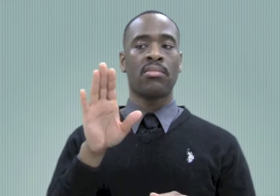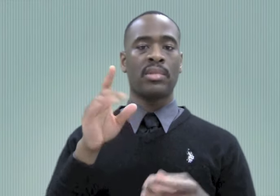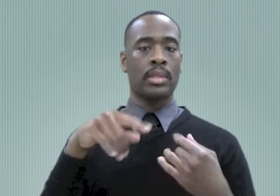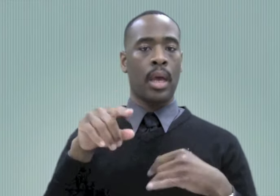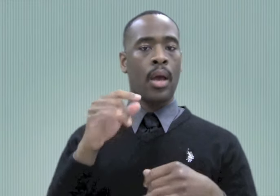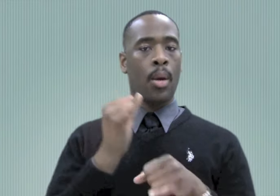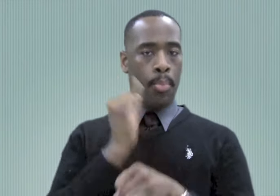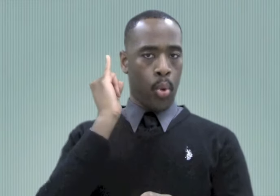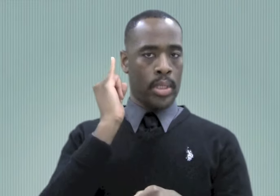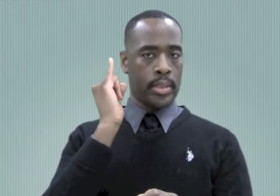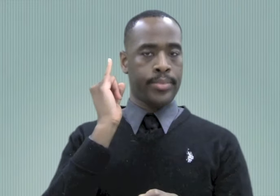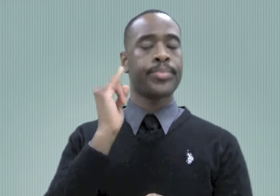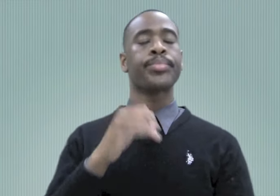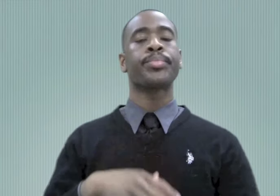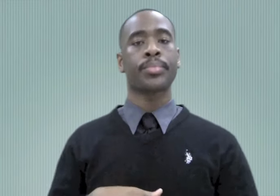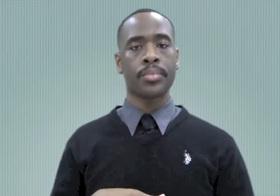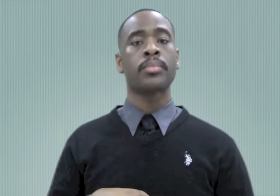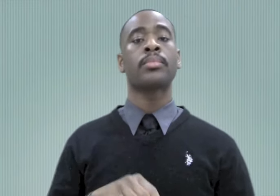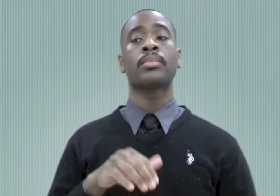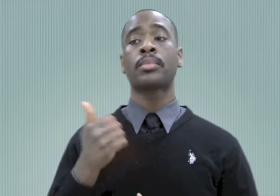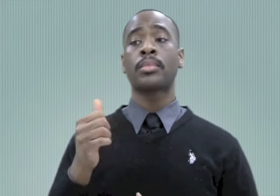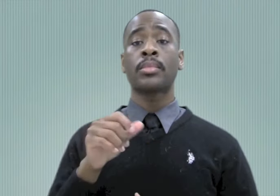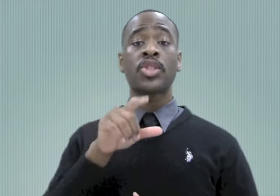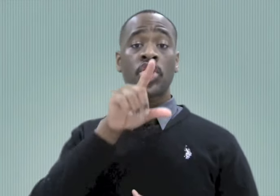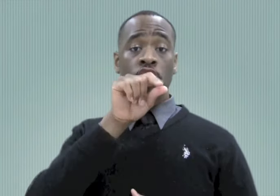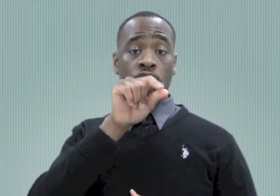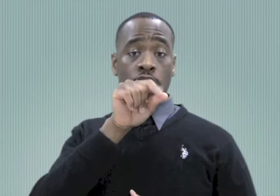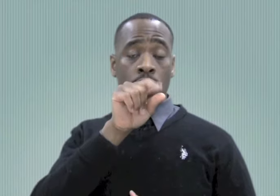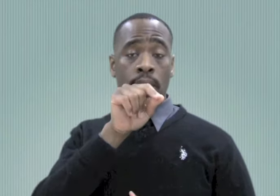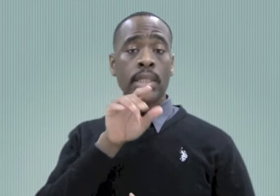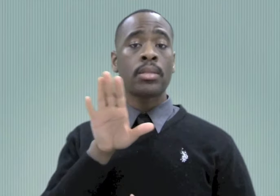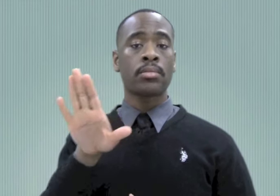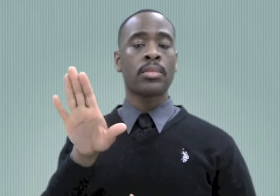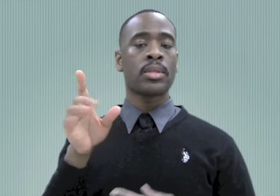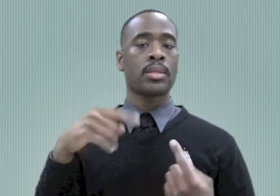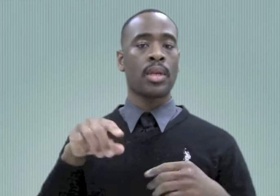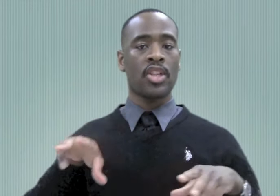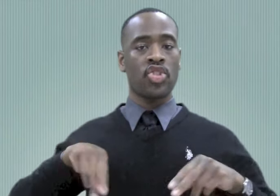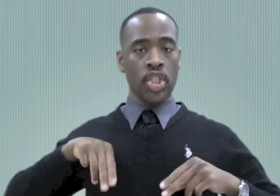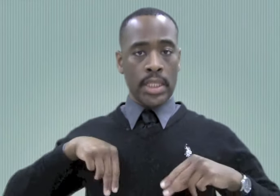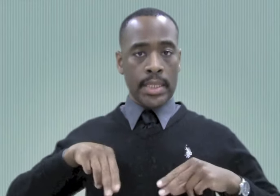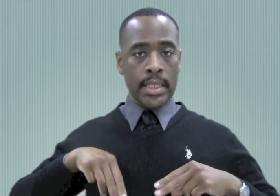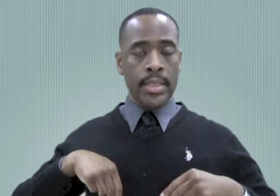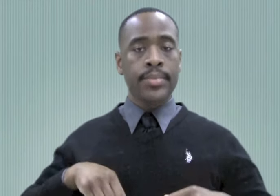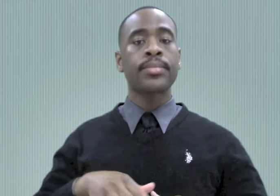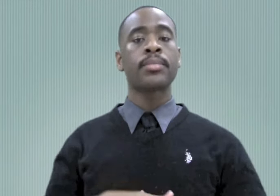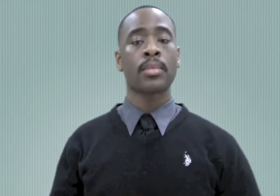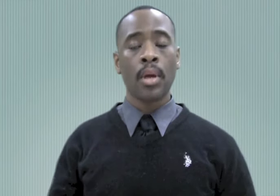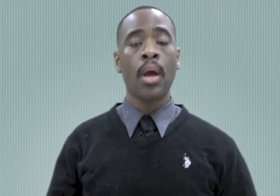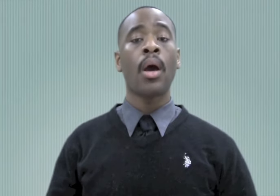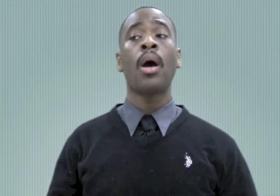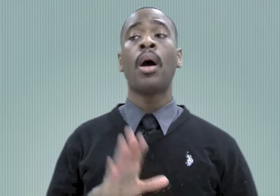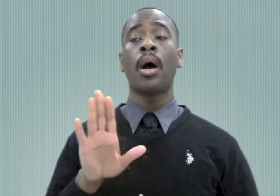other hand and bounces back; CHICKEN is signed like DIAPER on the waist; and BATHROOM is signed with